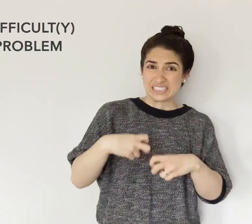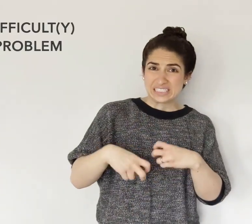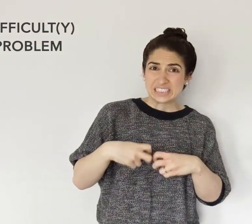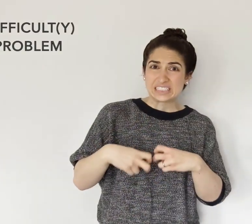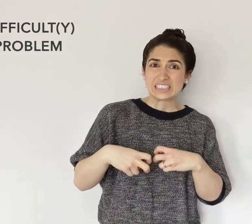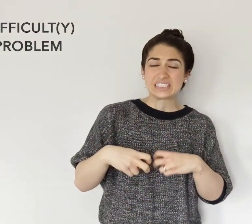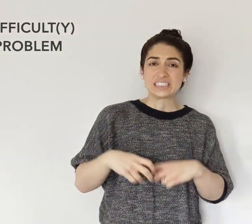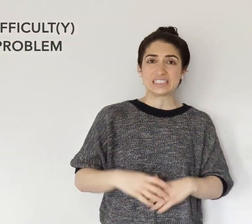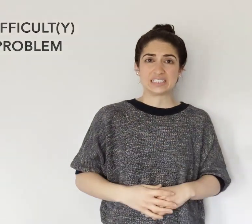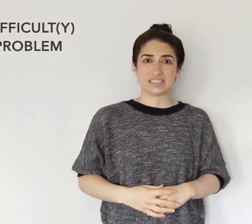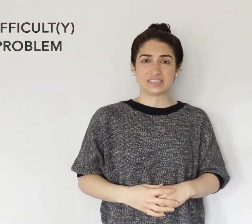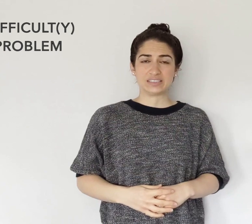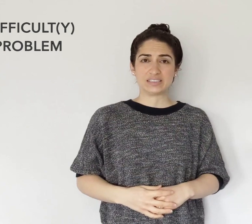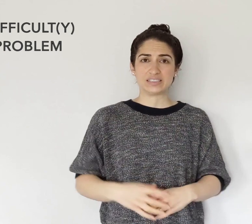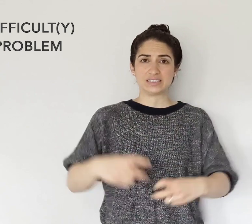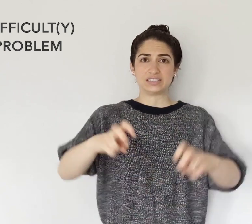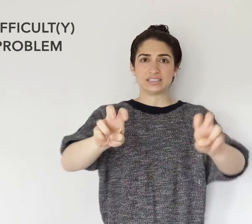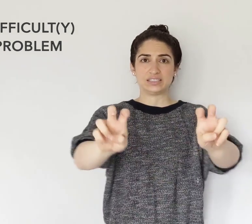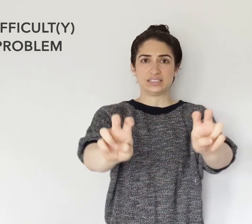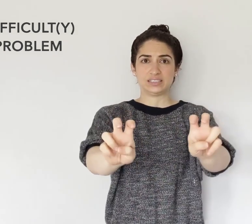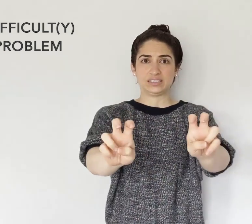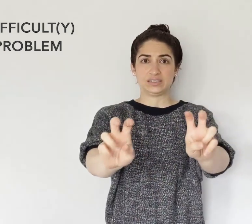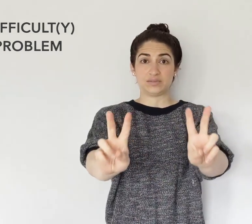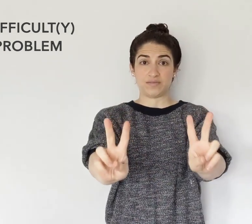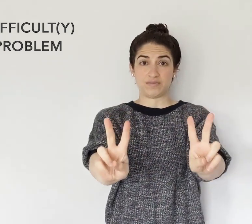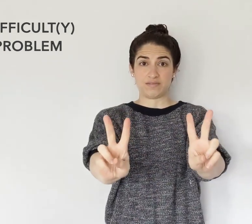DIFFICULTY, or a PROBLEM.